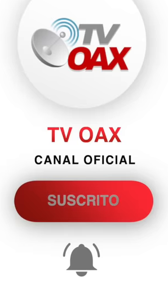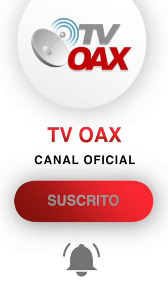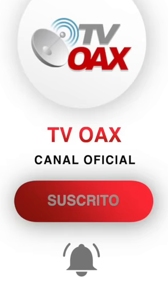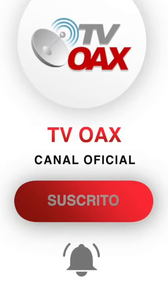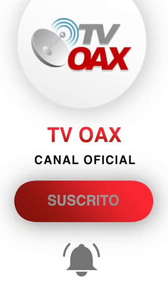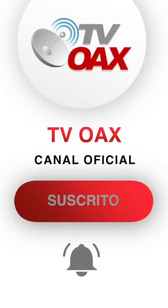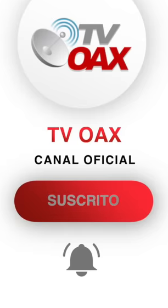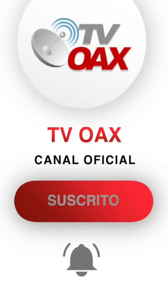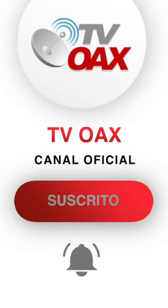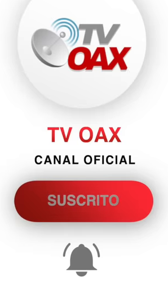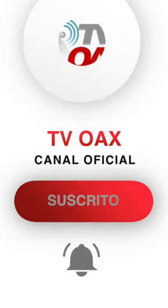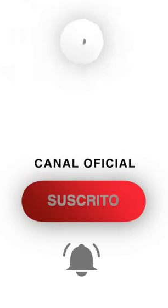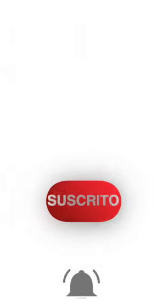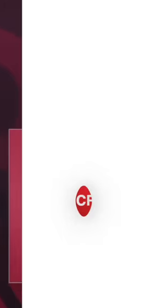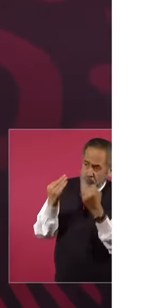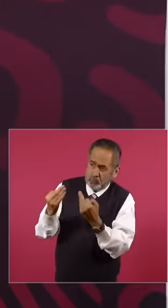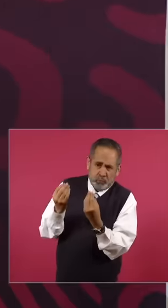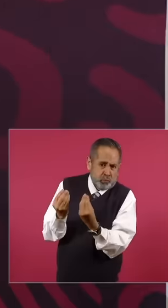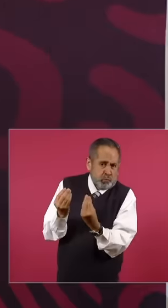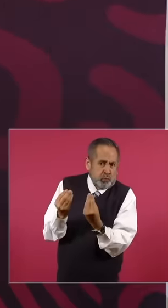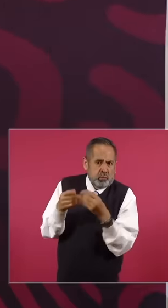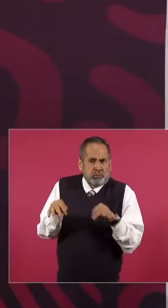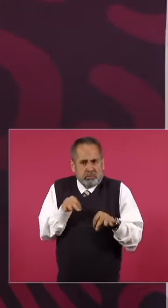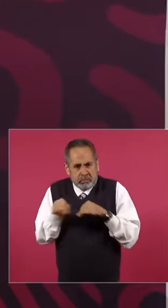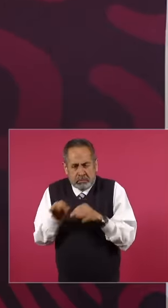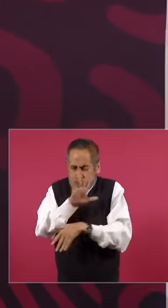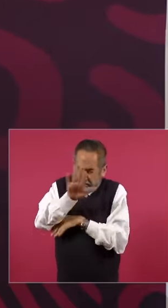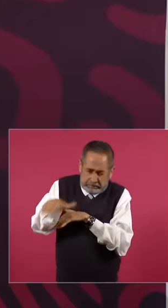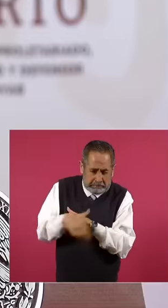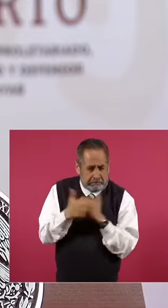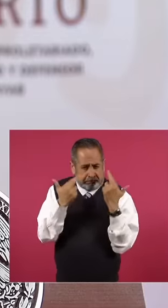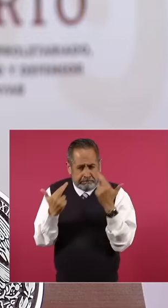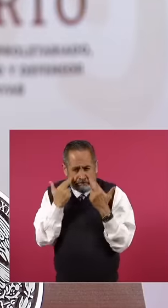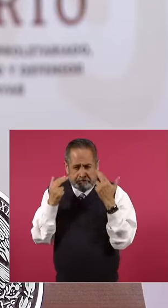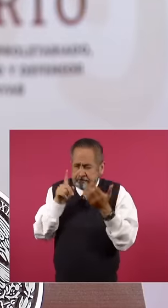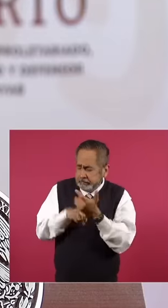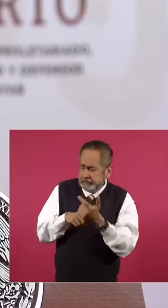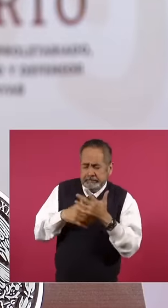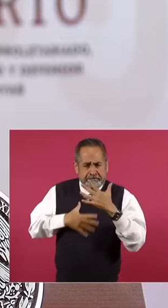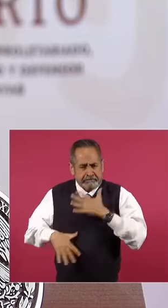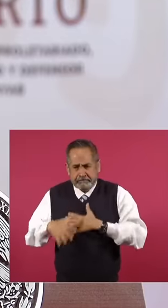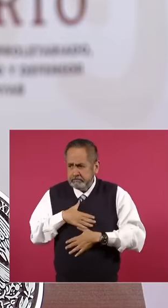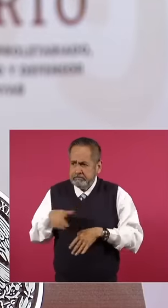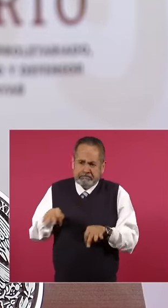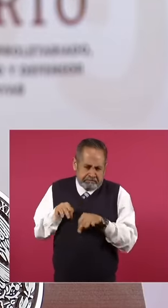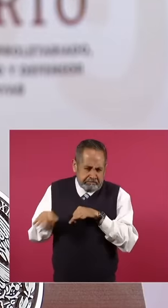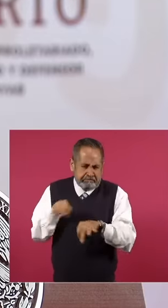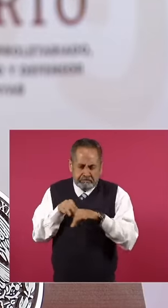a lot. I am a witness of his sleepless nights, fatigue, yawns, I am a witness of his efforts,